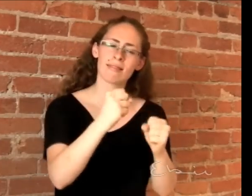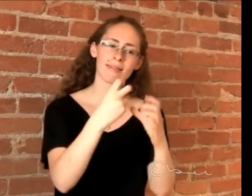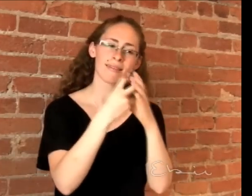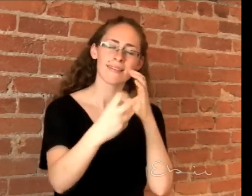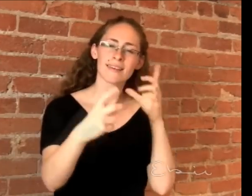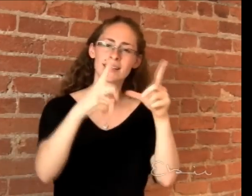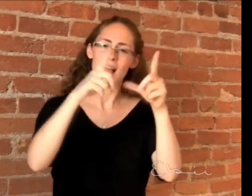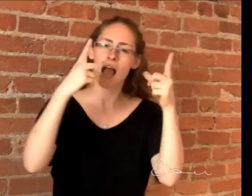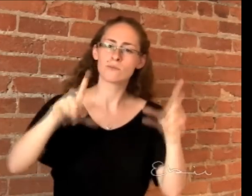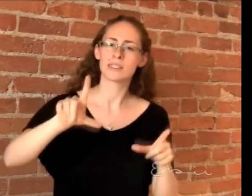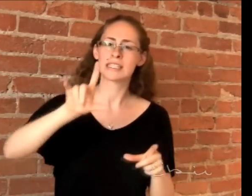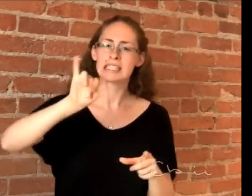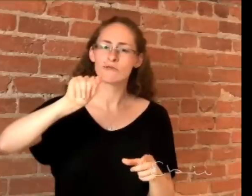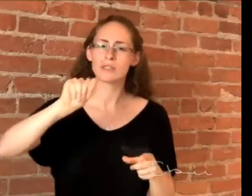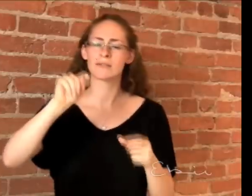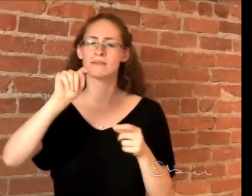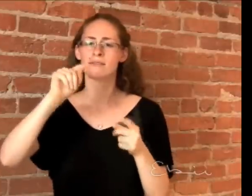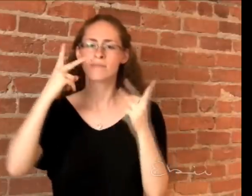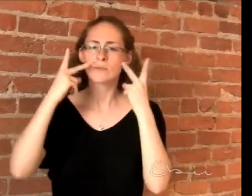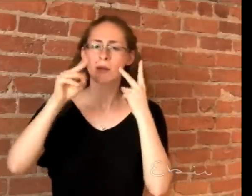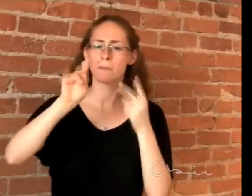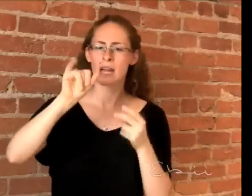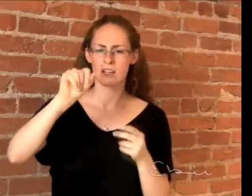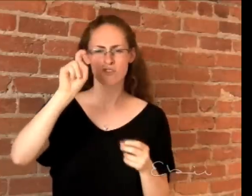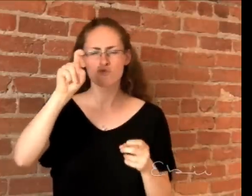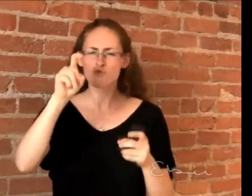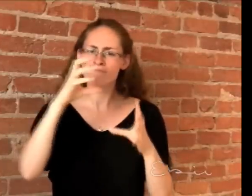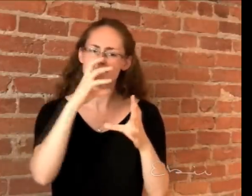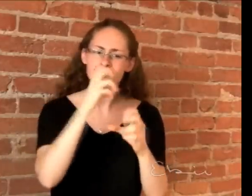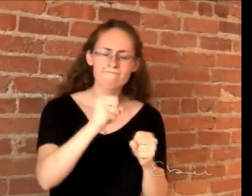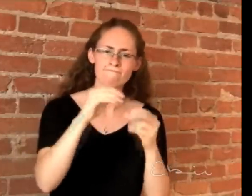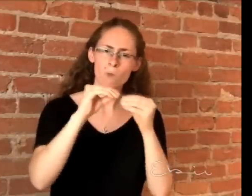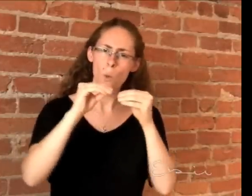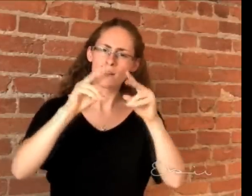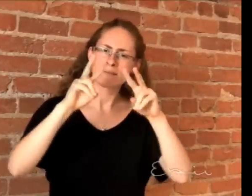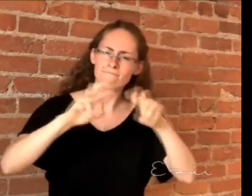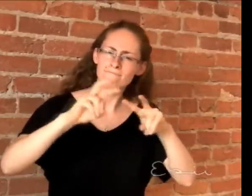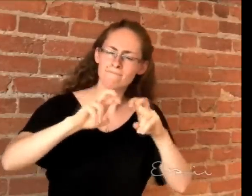For those who are interested in language, visual media and literature, should turn their attention to ASL